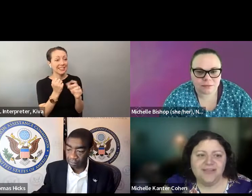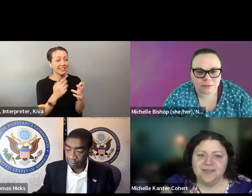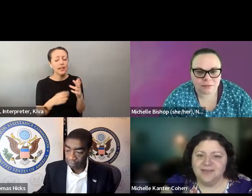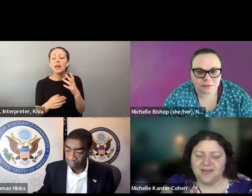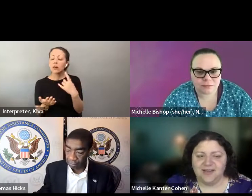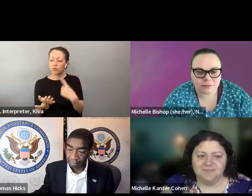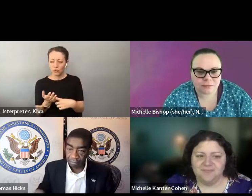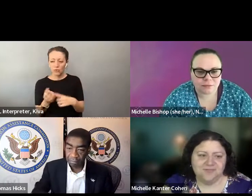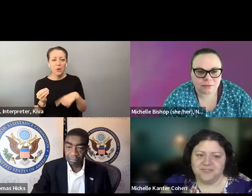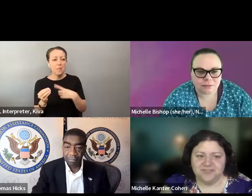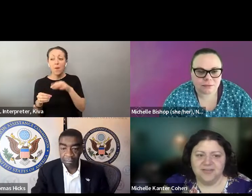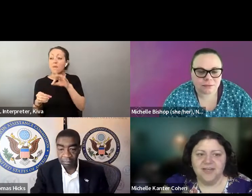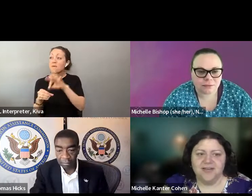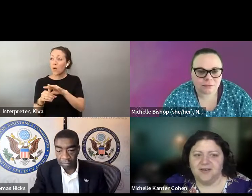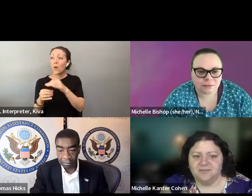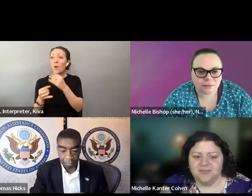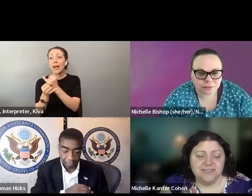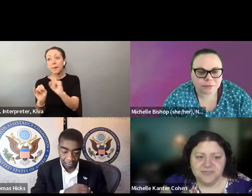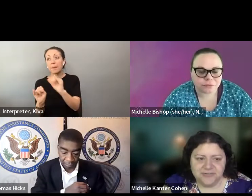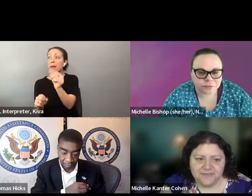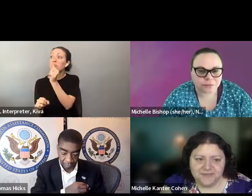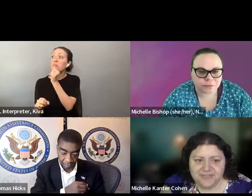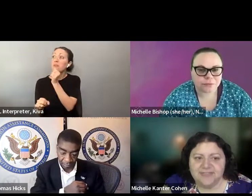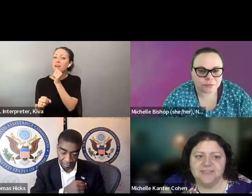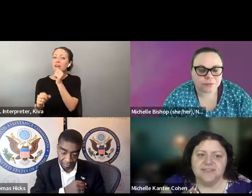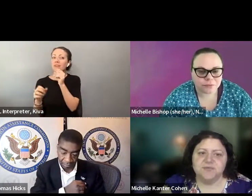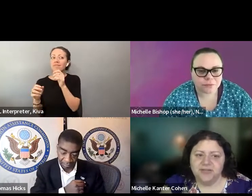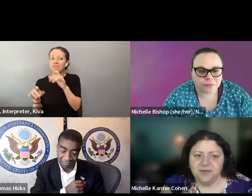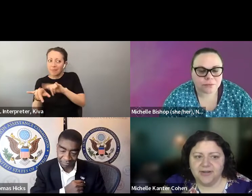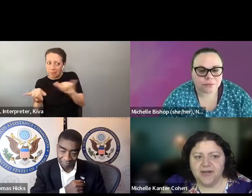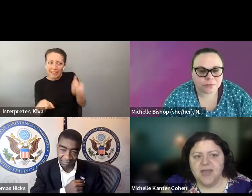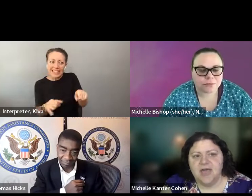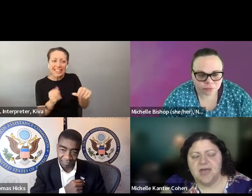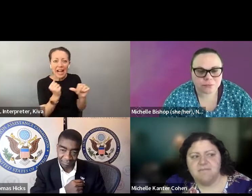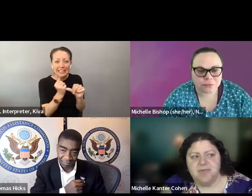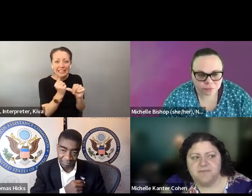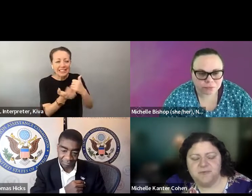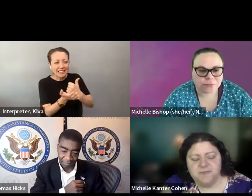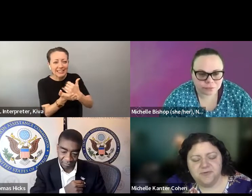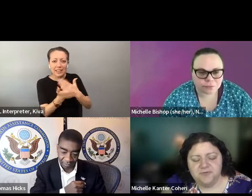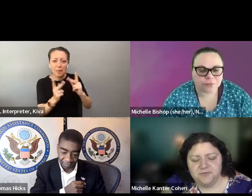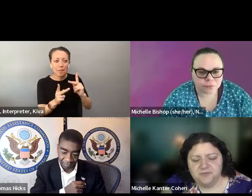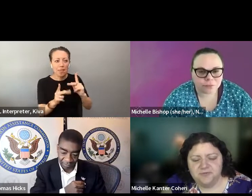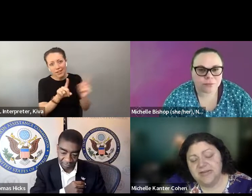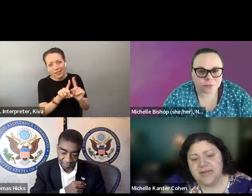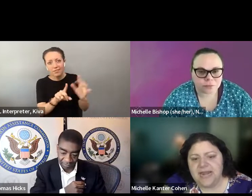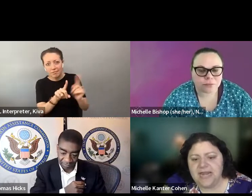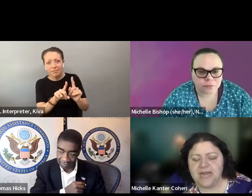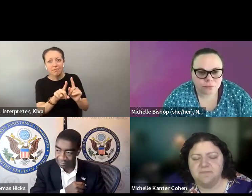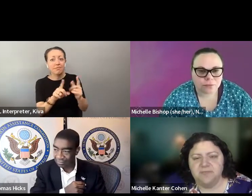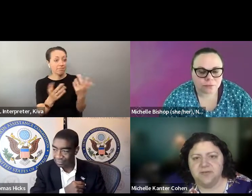right to assistance. And obviously we've been talking And obviously we've been talking about the right to vote privately and independently. about the right to vote privately and independently. But of course there is also a need for assistance that's But of course there is also neat for assistance.